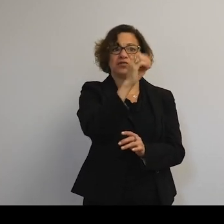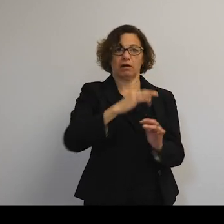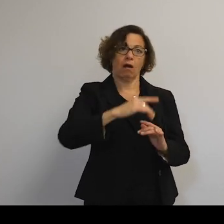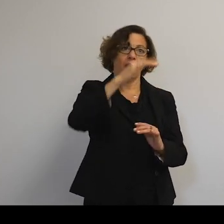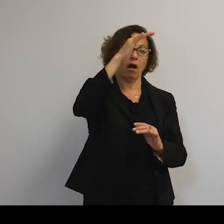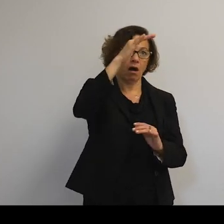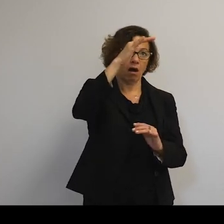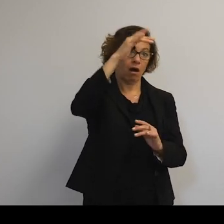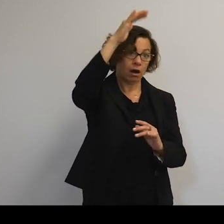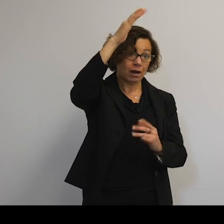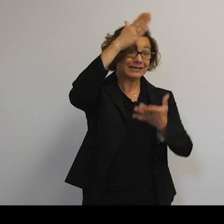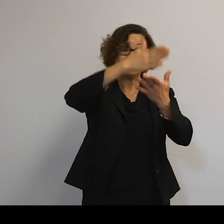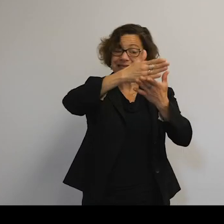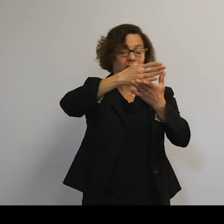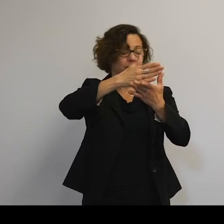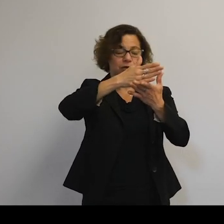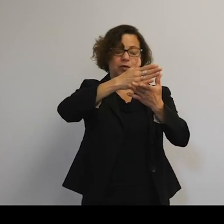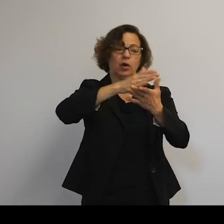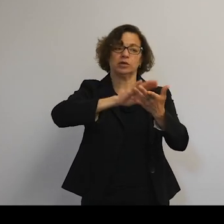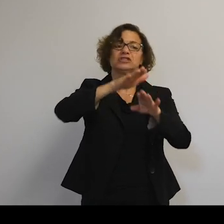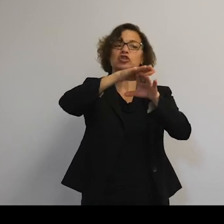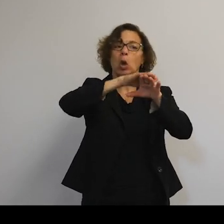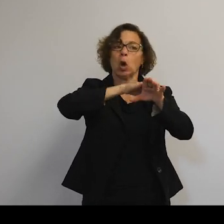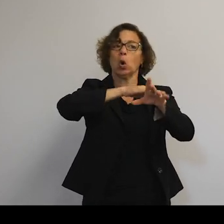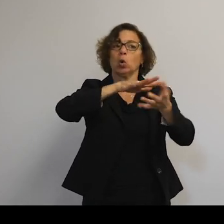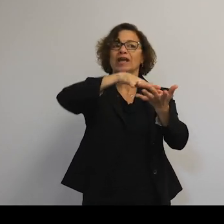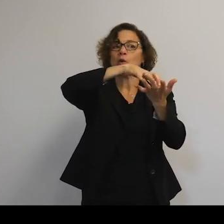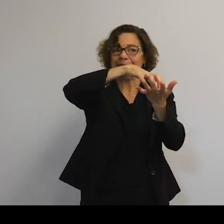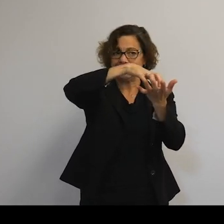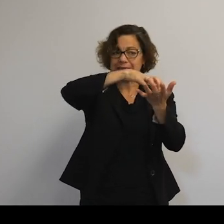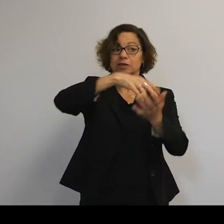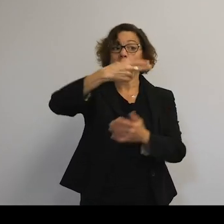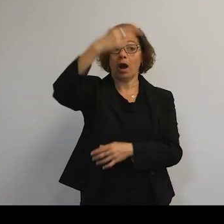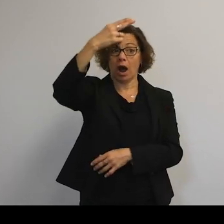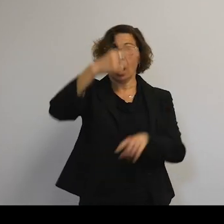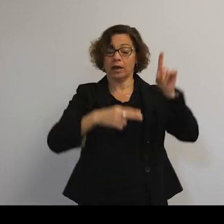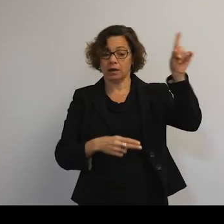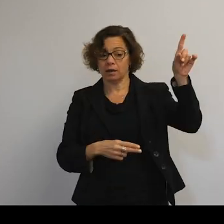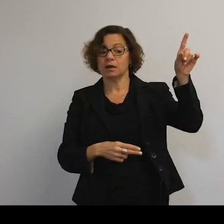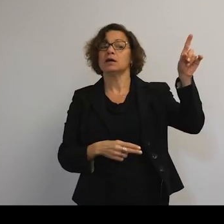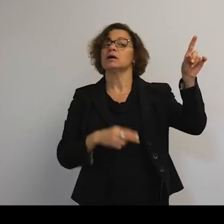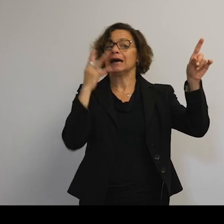It slowly, slowly peters out. So even objects in quite high orbits experience some drag.